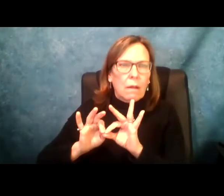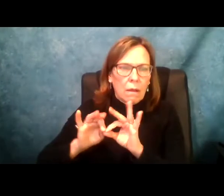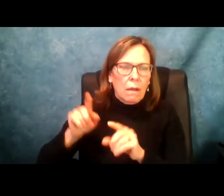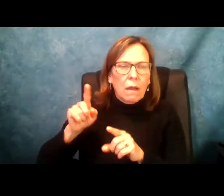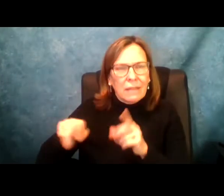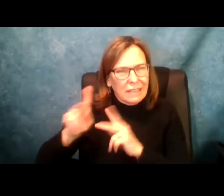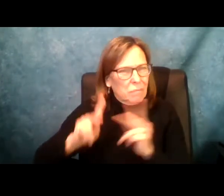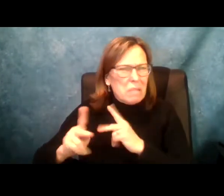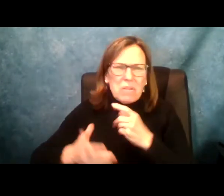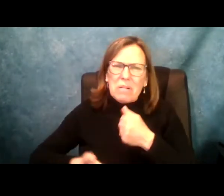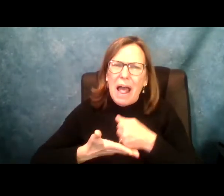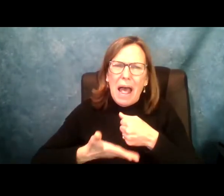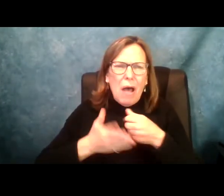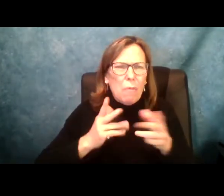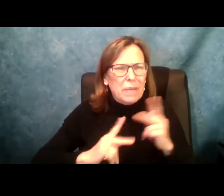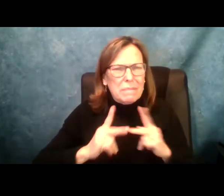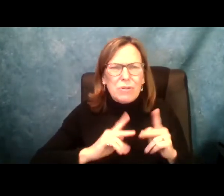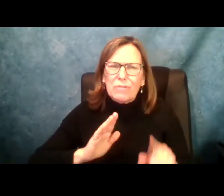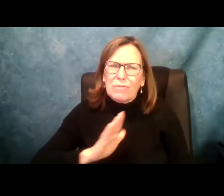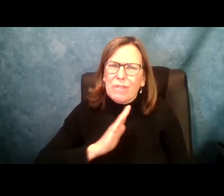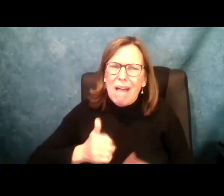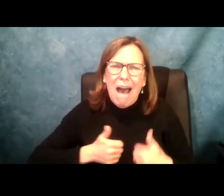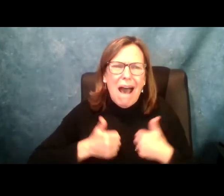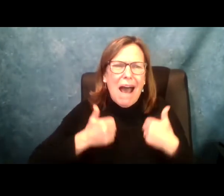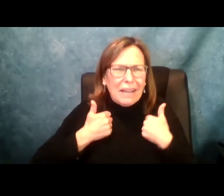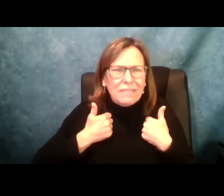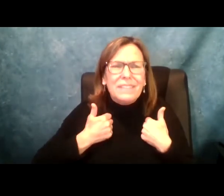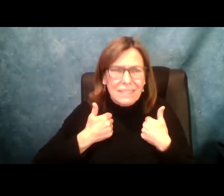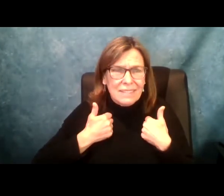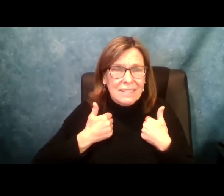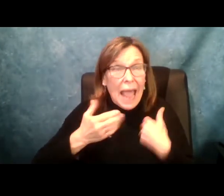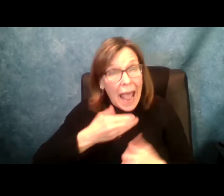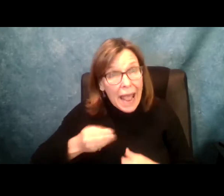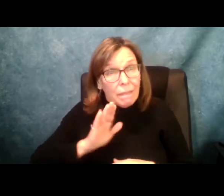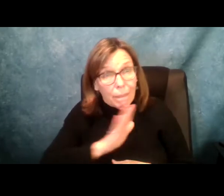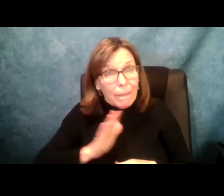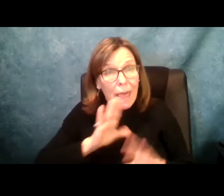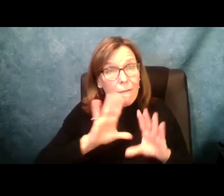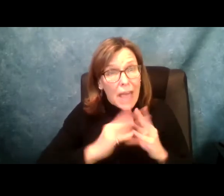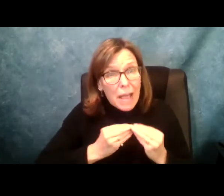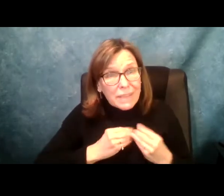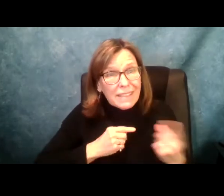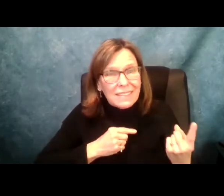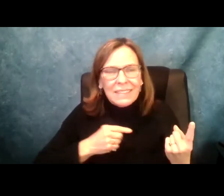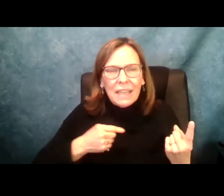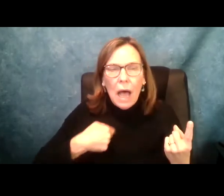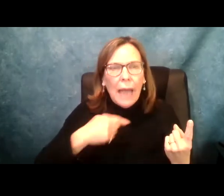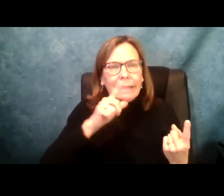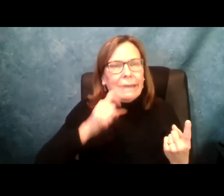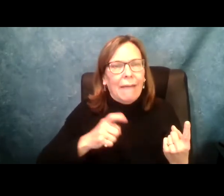frankly. So I know how critical these workers, how much they help the lives of their patients and people that